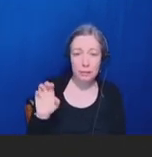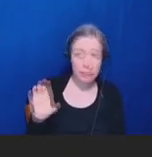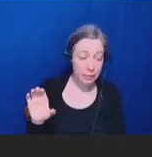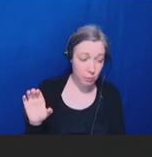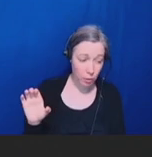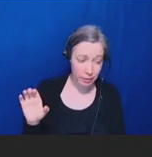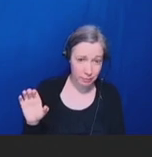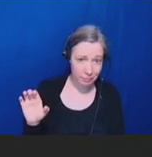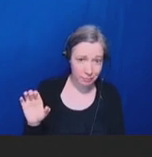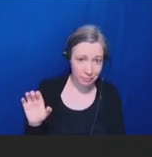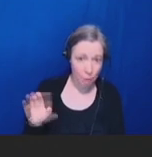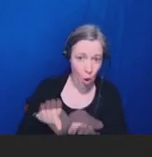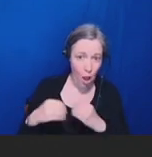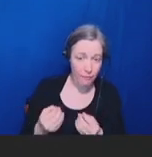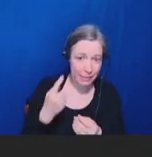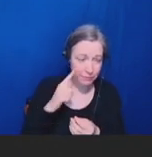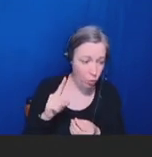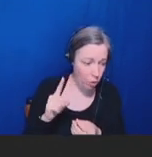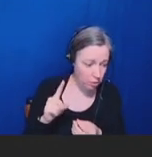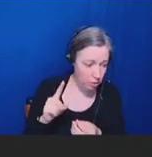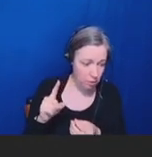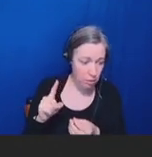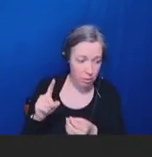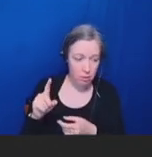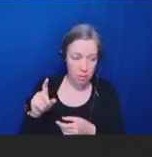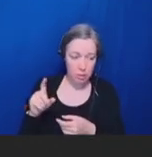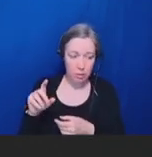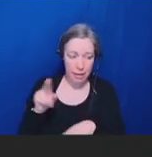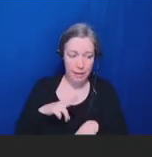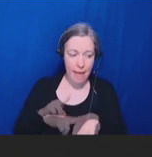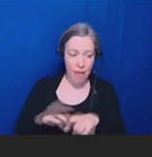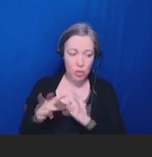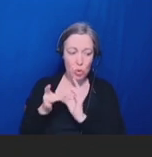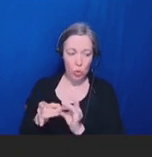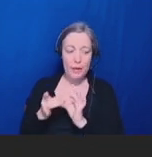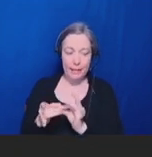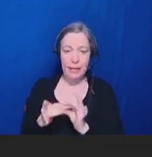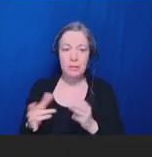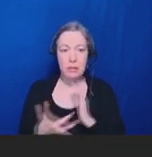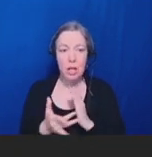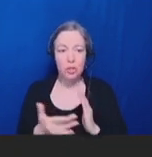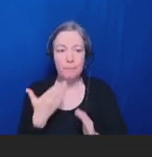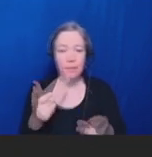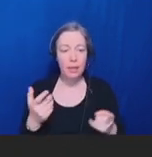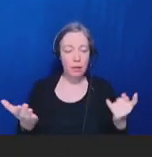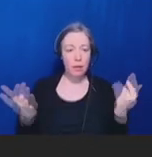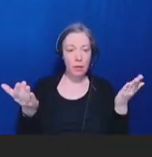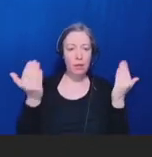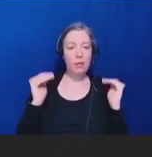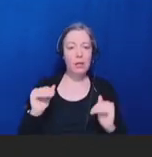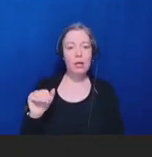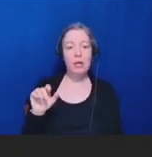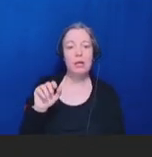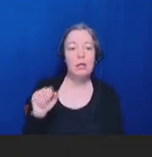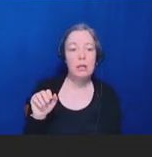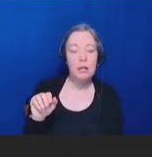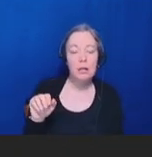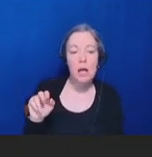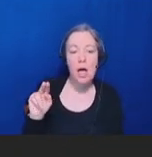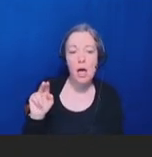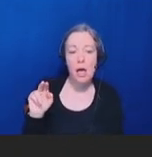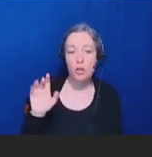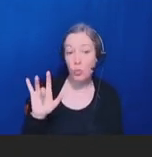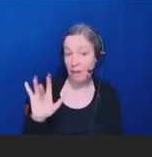Twenty-five, NVAC recommends CDC and ONC work together to develop model legislative language